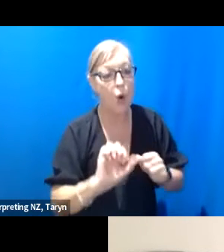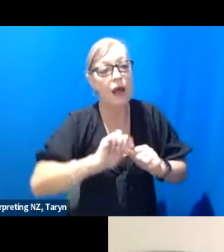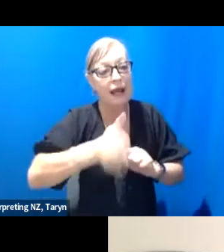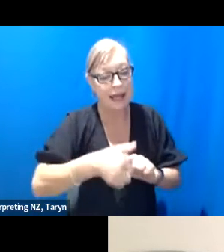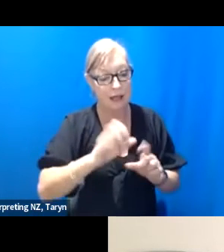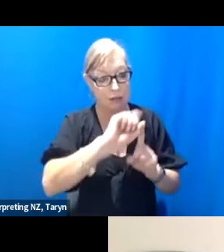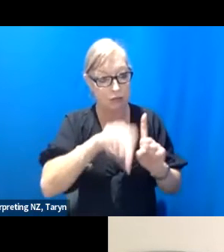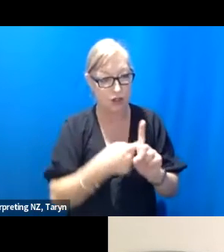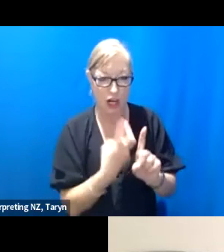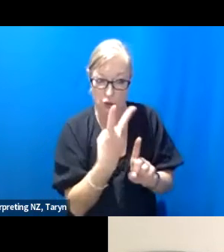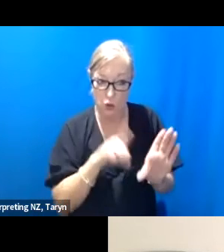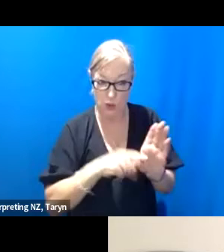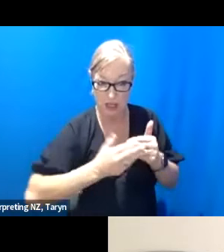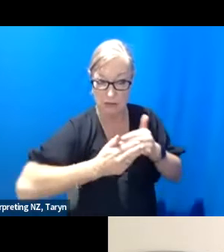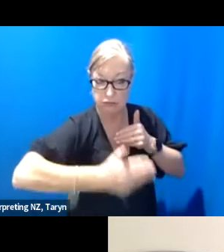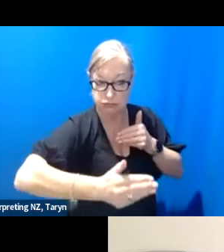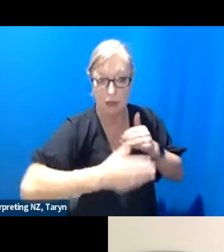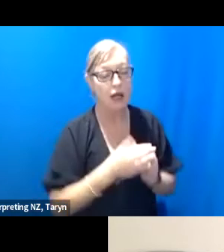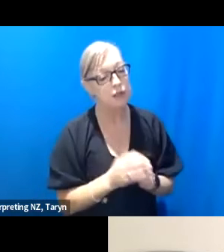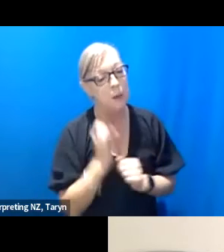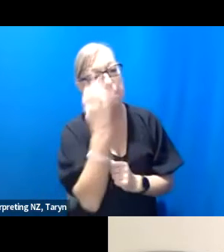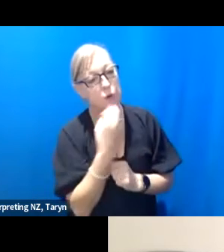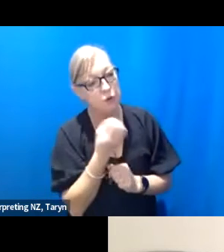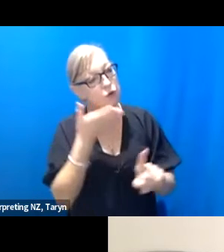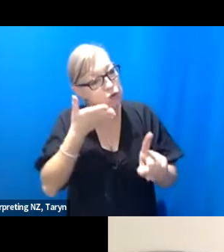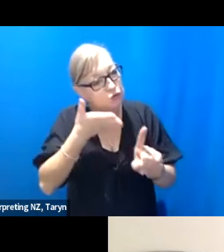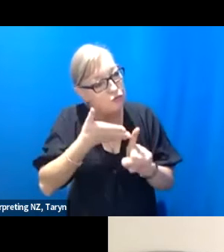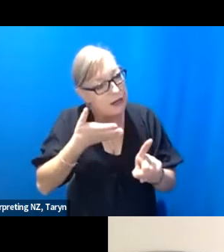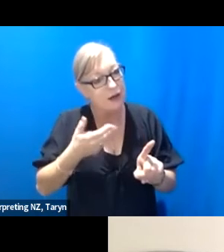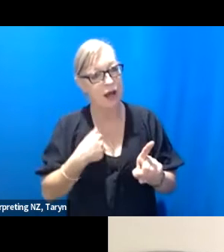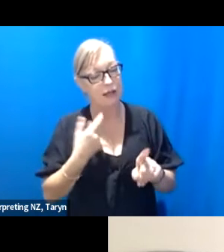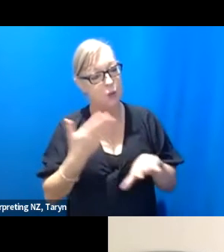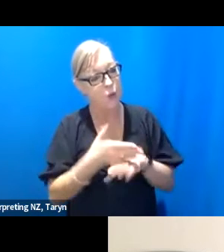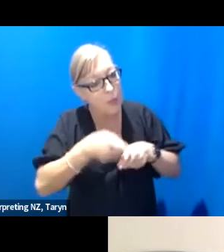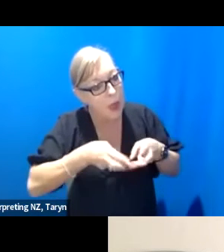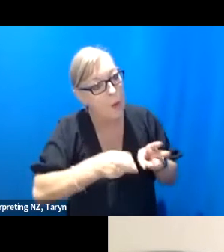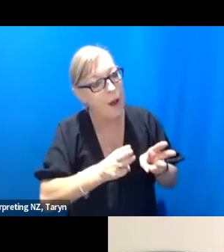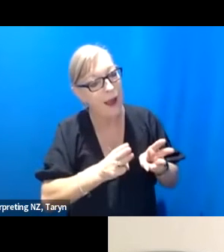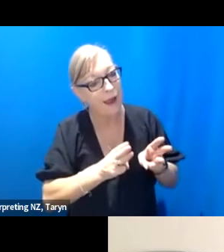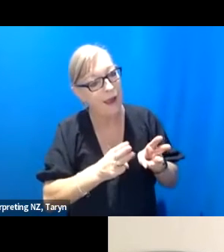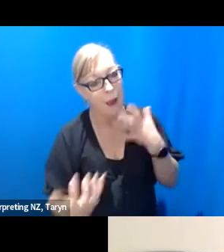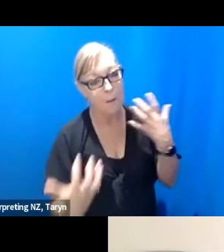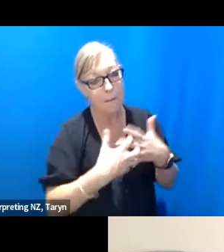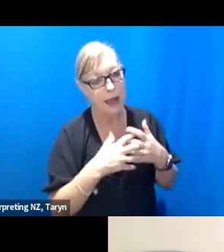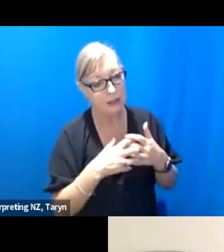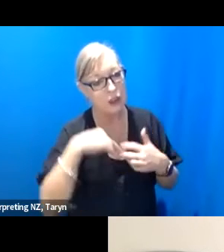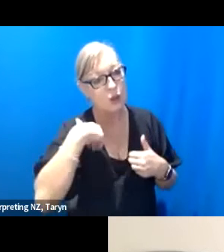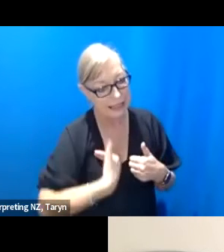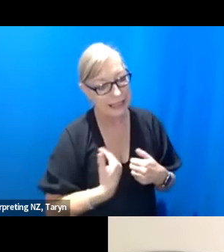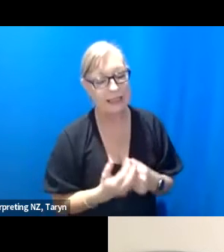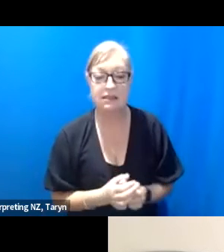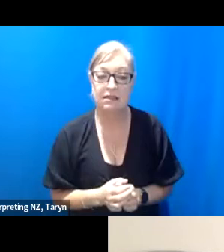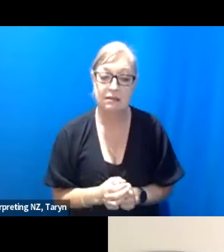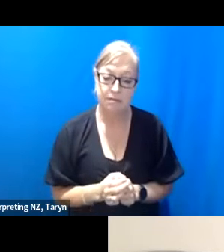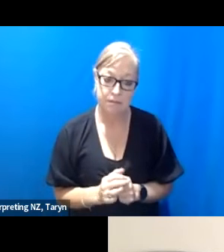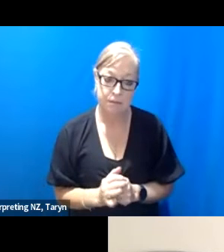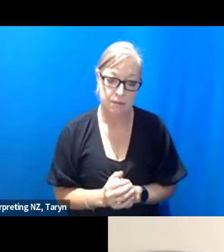to recognize that and to be able to work in that way. One of the things with - when making Thank